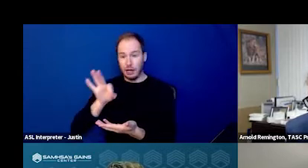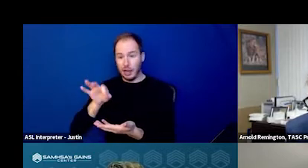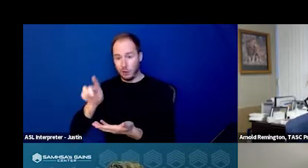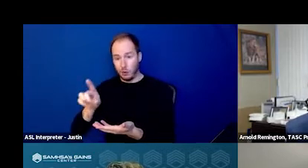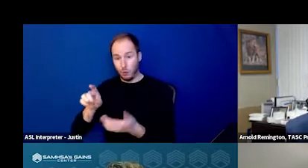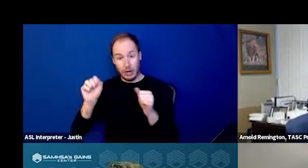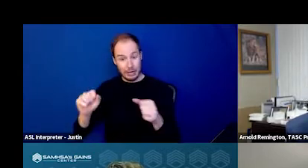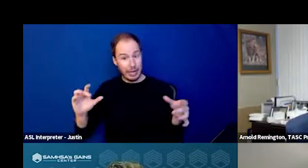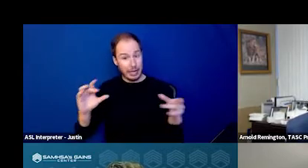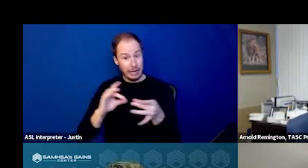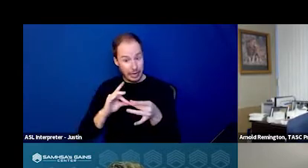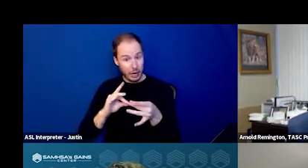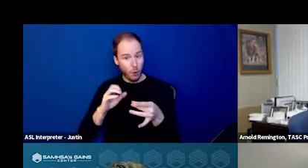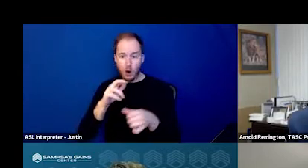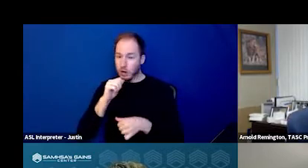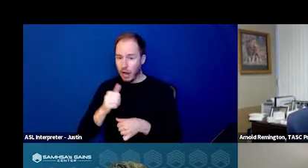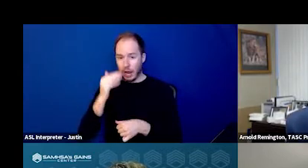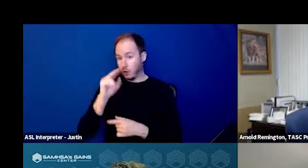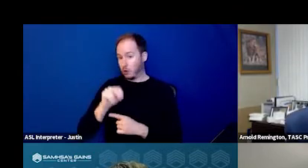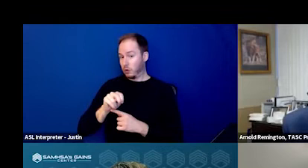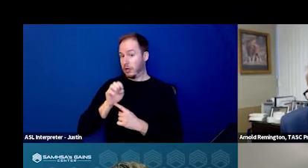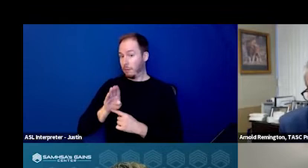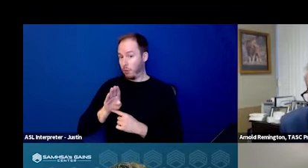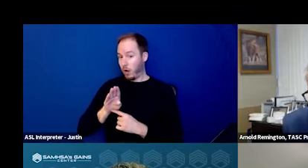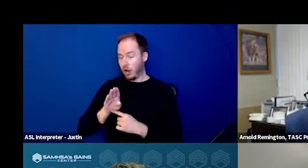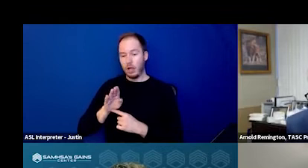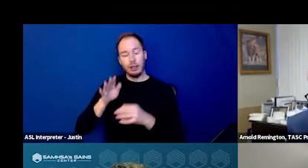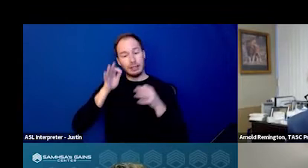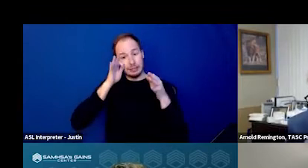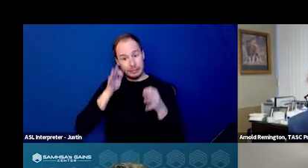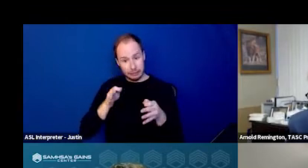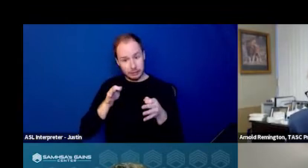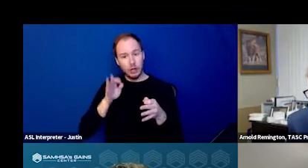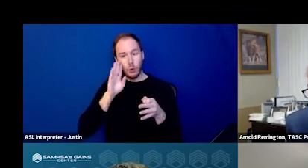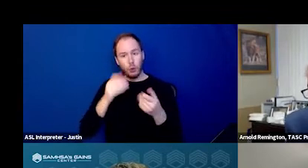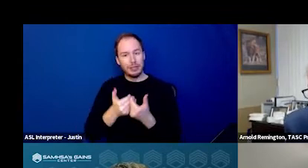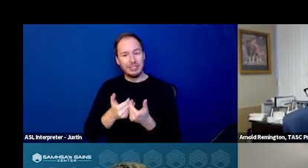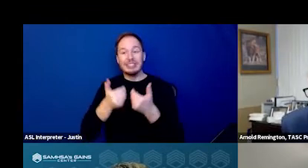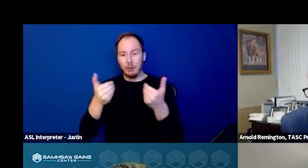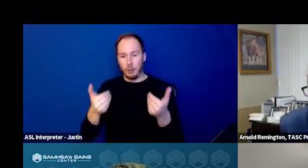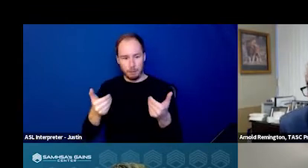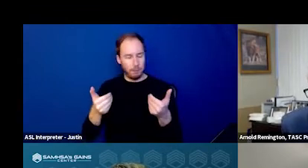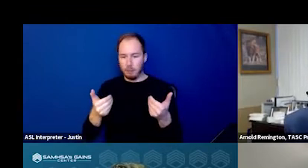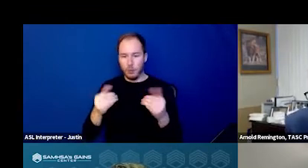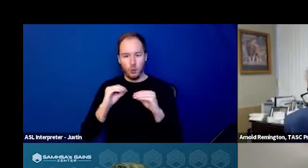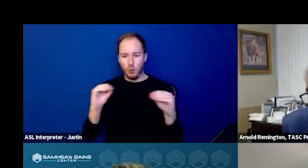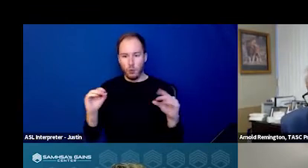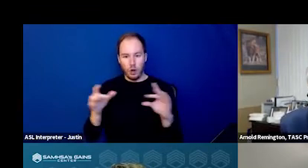I know in Nebraska currently the decision is they will be separate lines, but at some point,